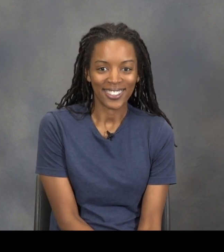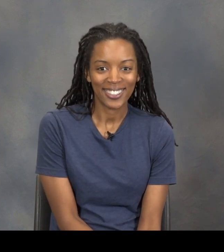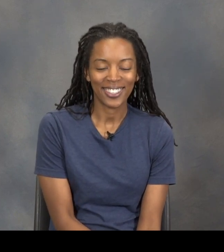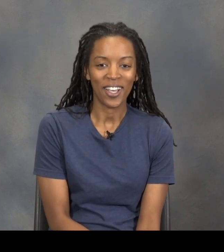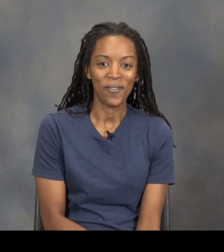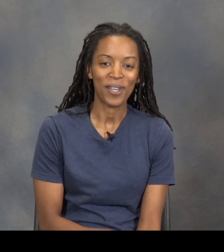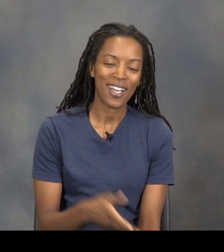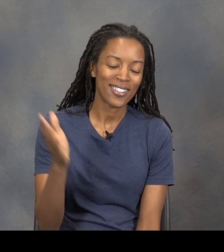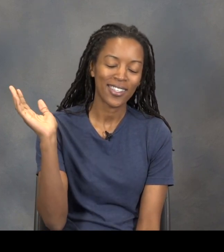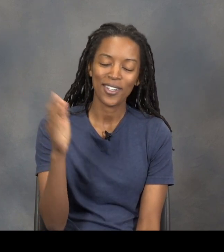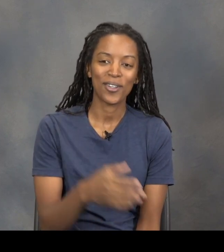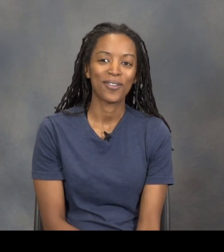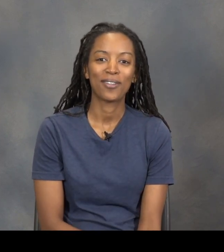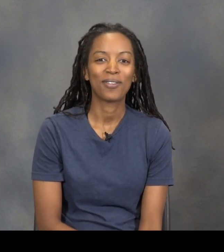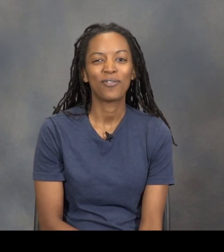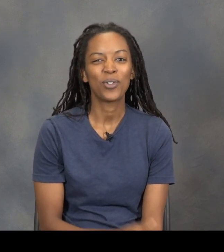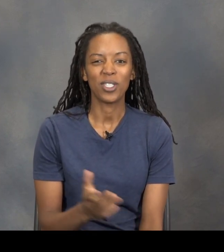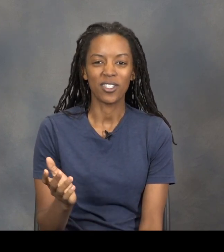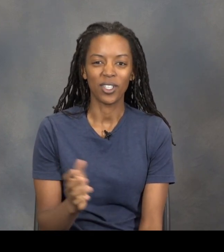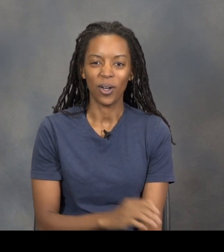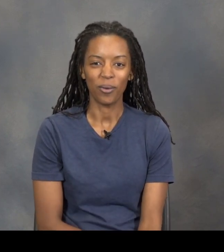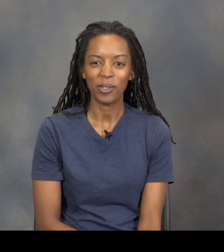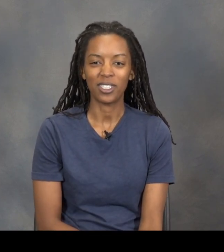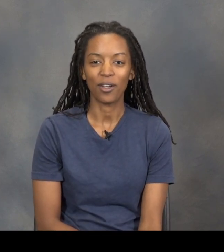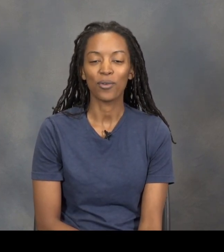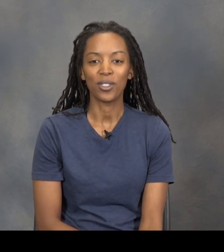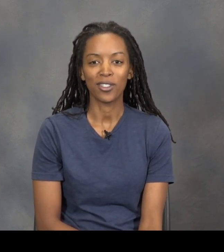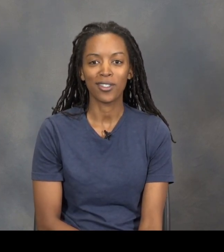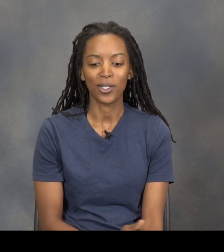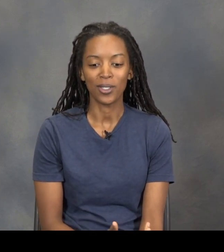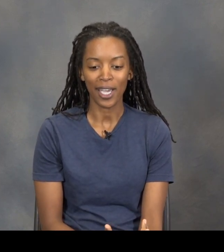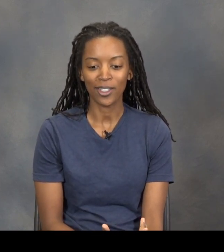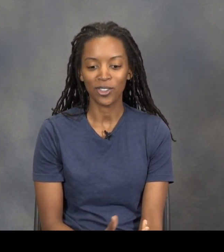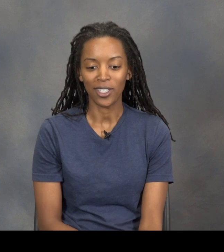I took it a few years ago, several years ago actually.